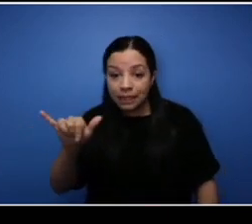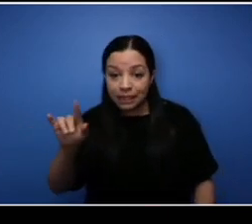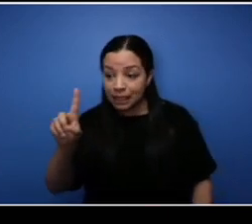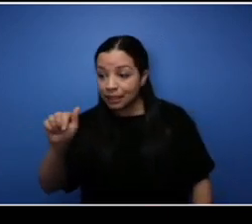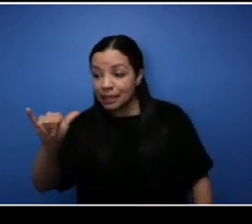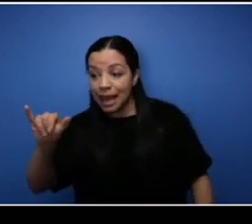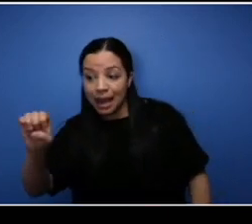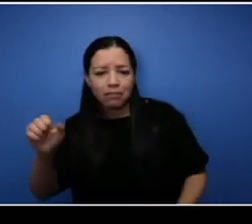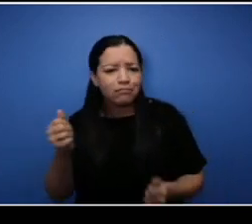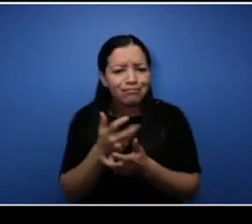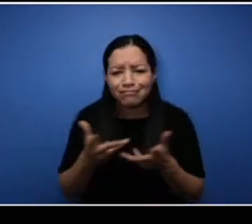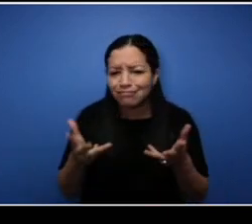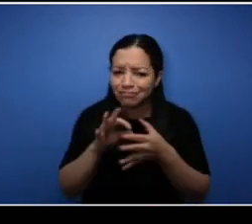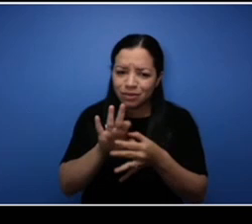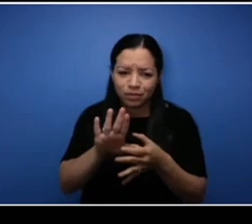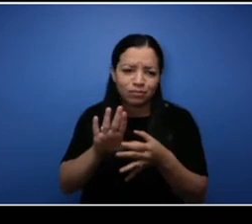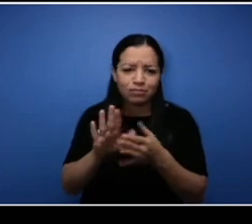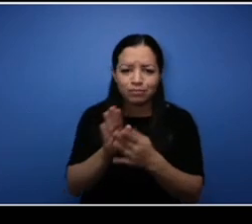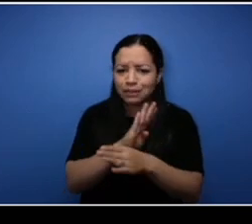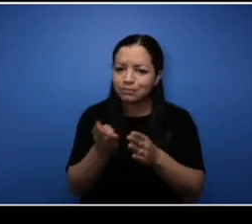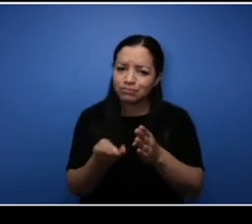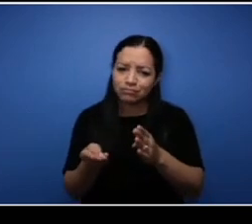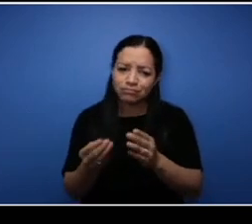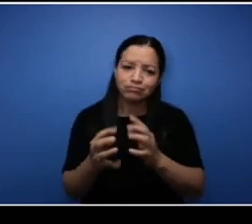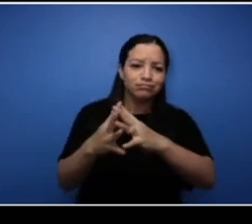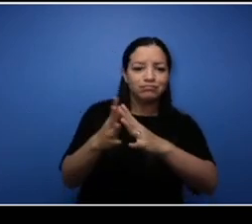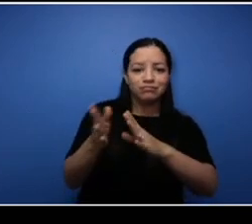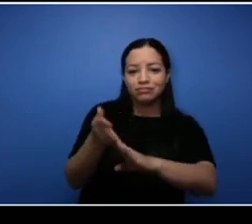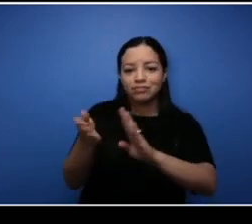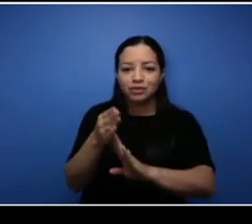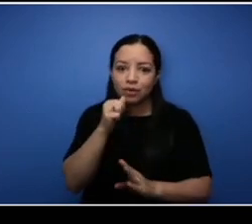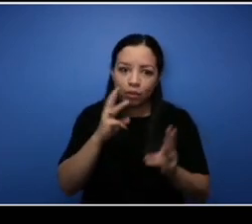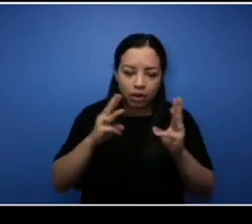business. So don't let money be something that holds you back from doing what you really